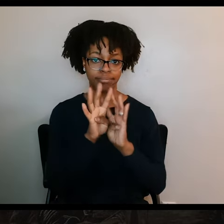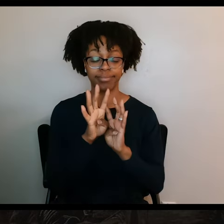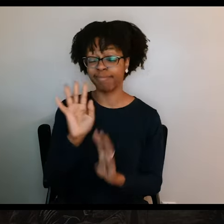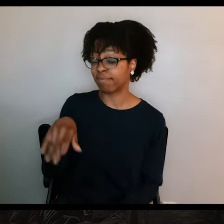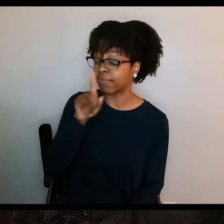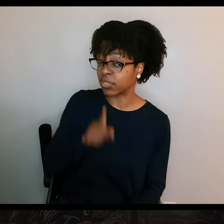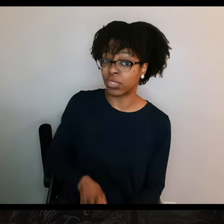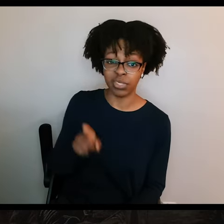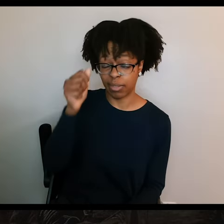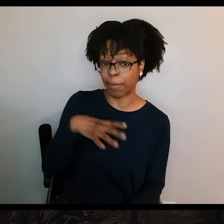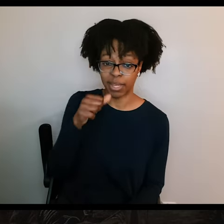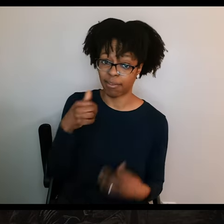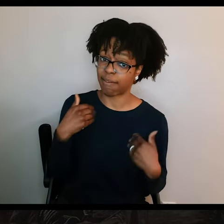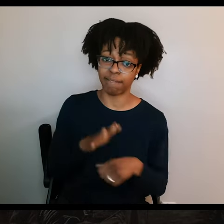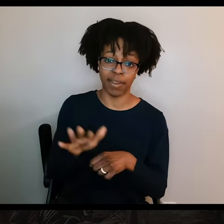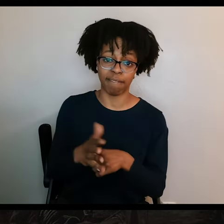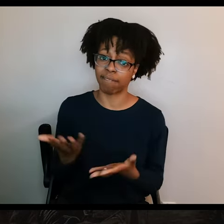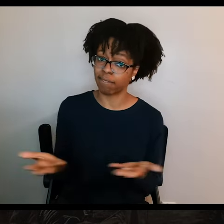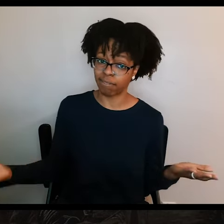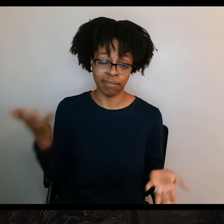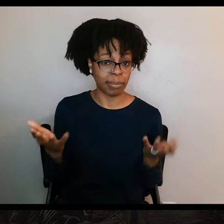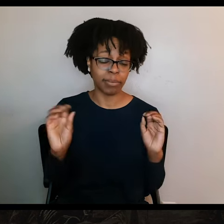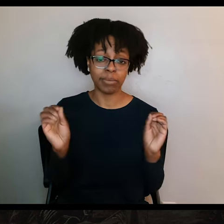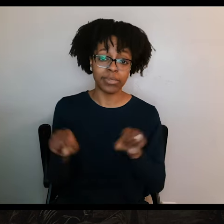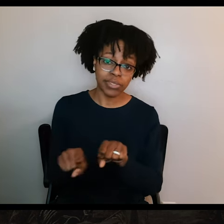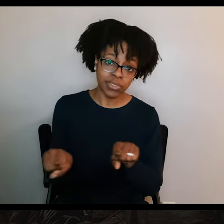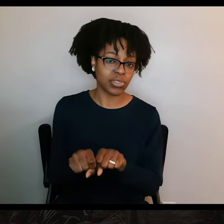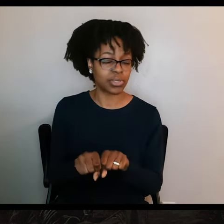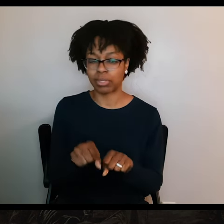The truth was his men were poorly supplied. Many didn't even have shoes. And it was unlikely that they could